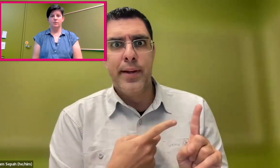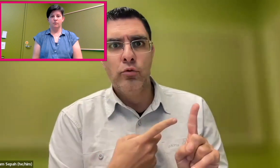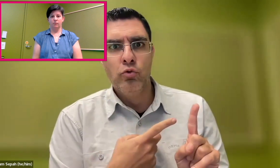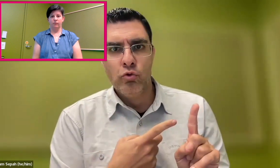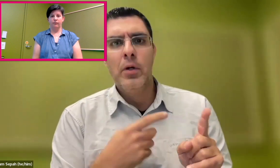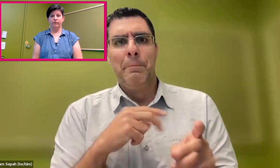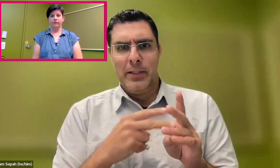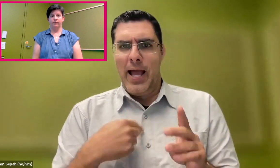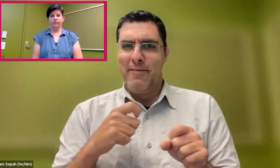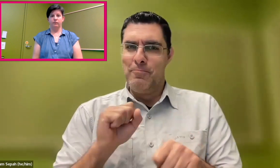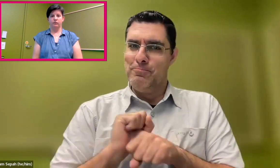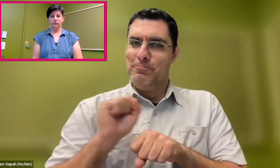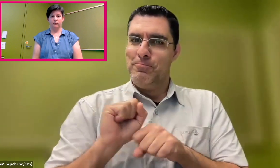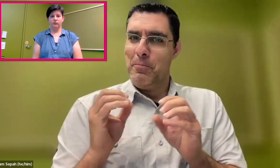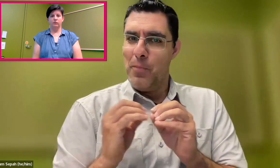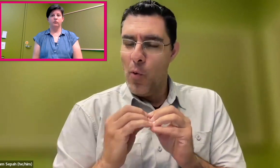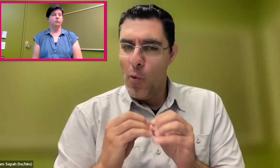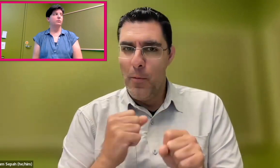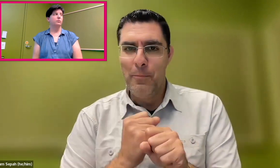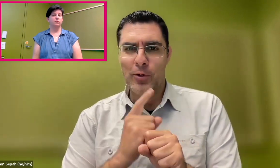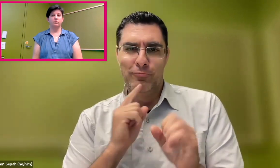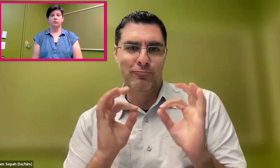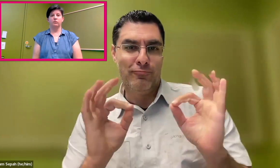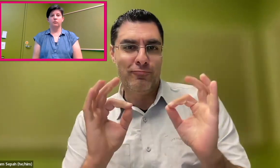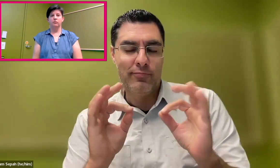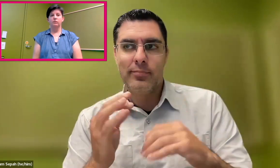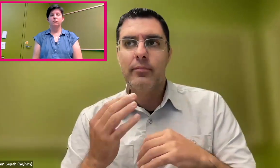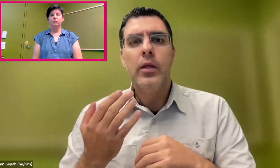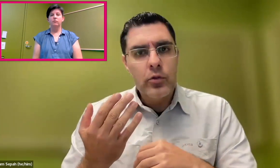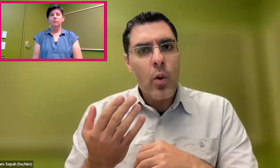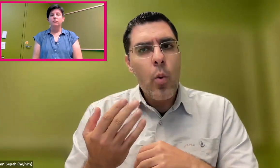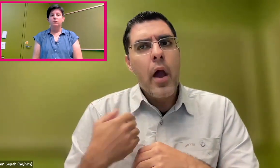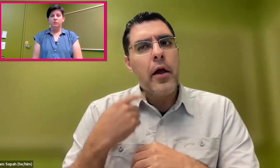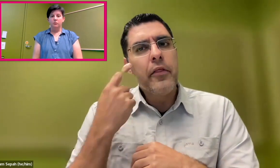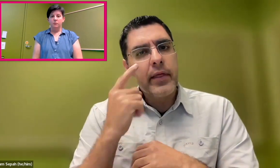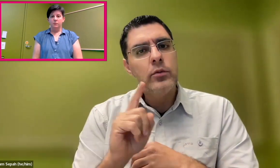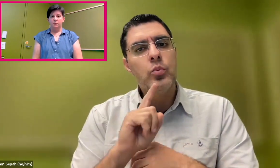I mean, it was a gamble for my boss and his reputation, but it did make me work that much harder to make sure